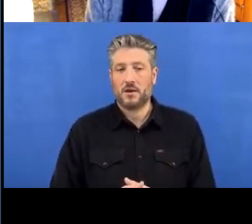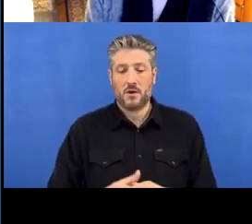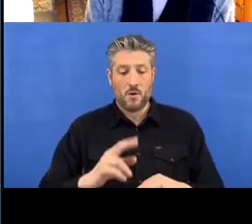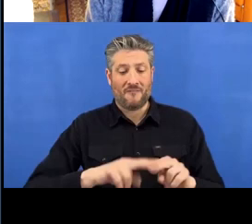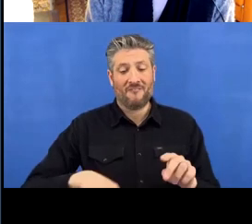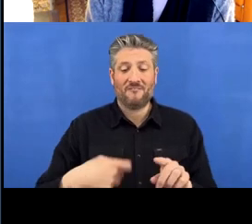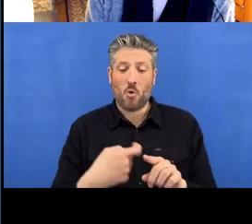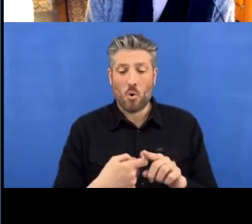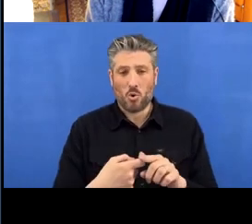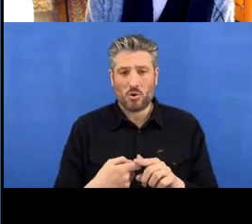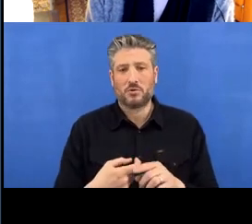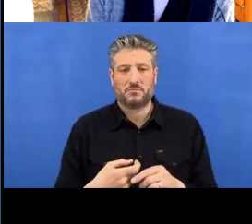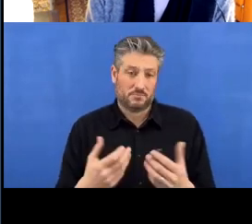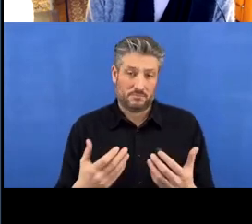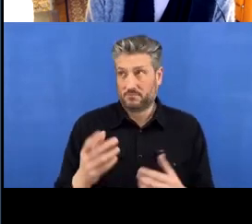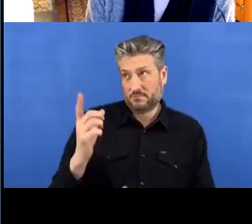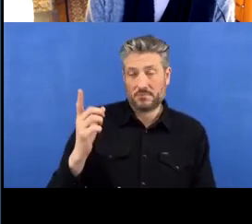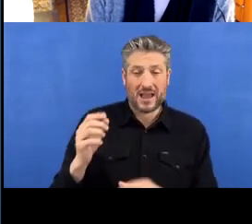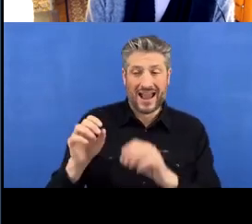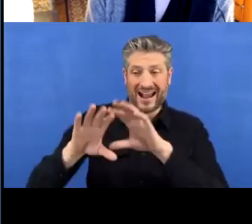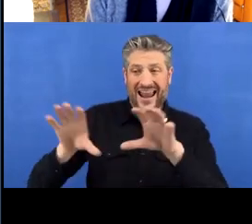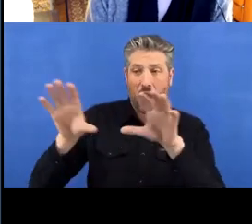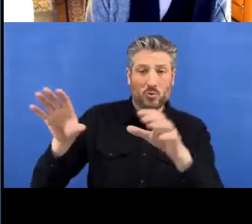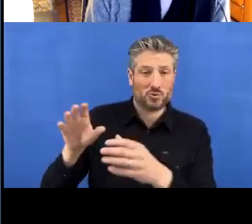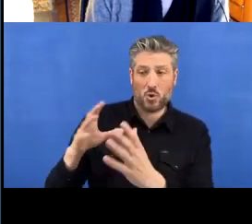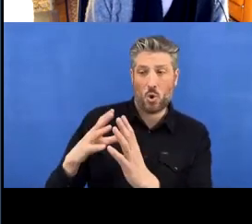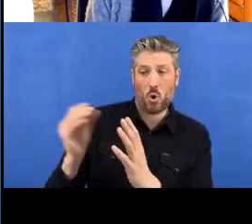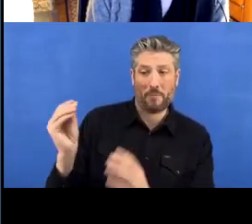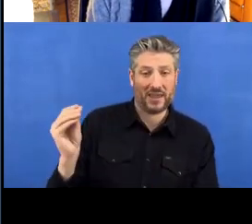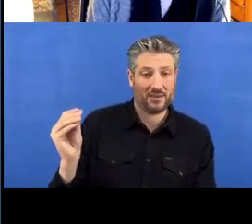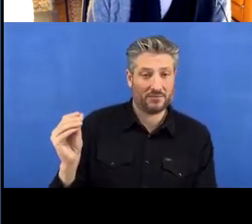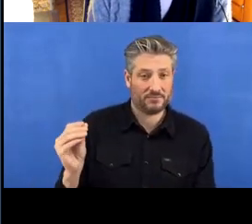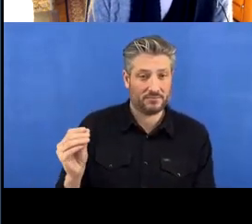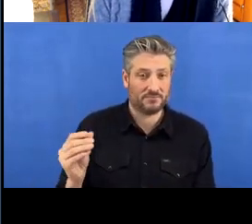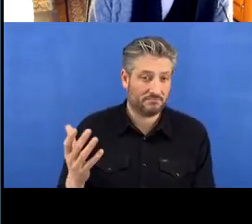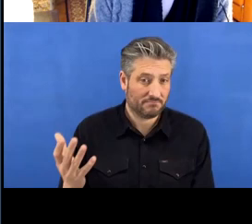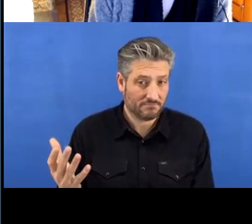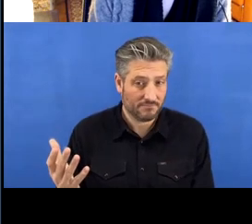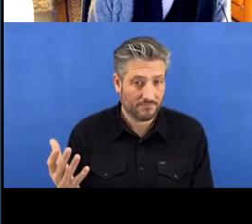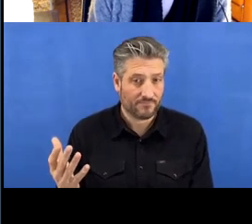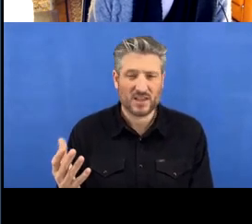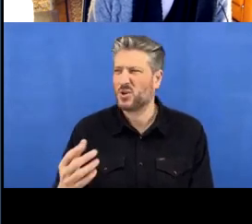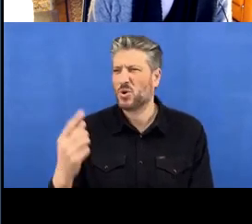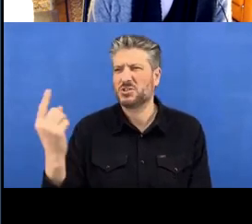So copying somebody else's repository to your online repositories. So that's all online.